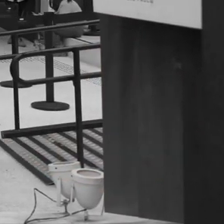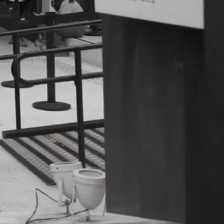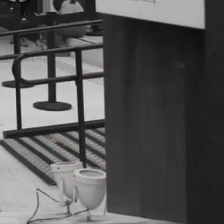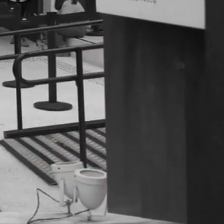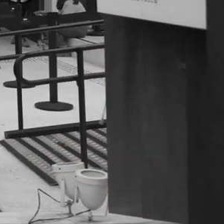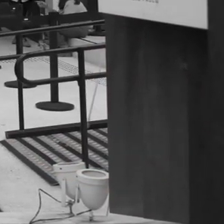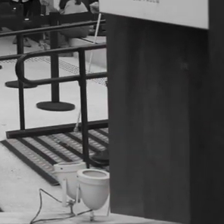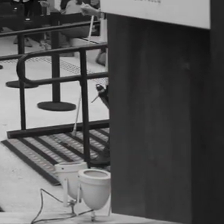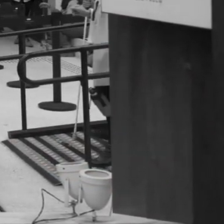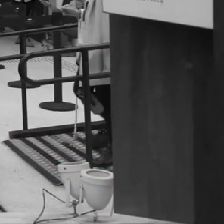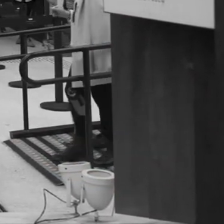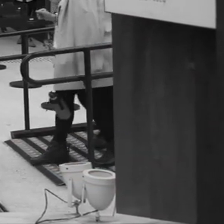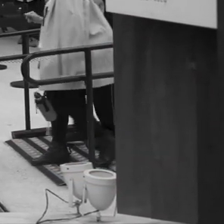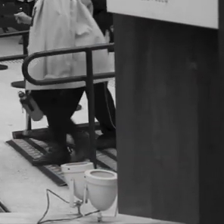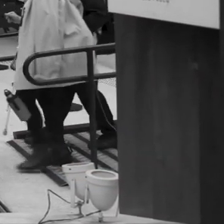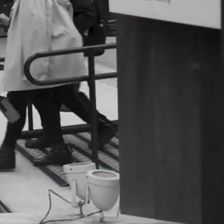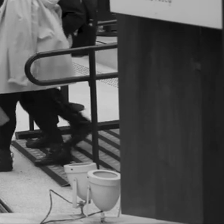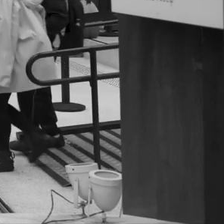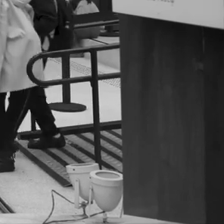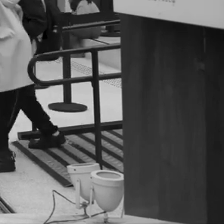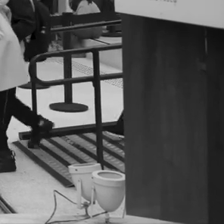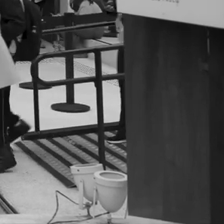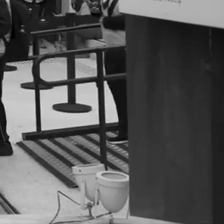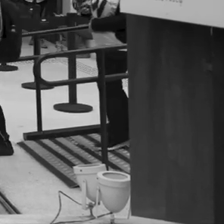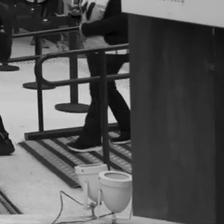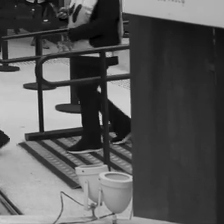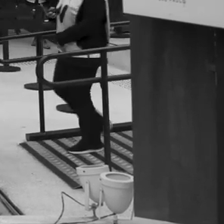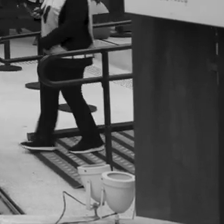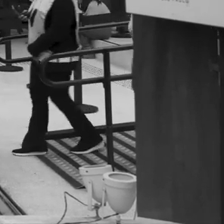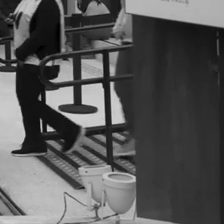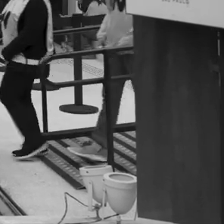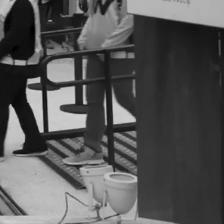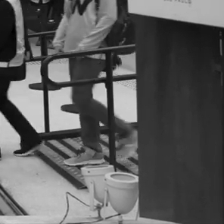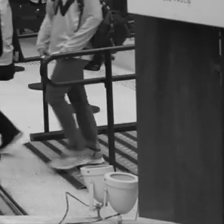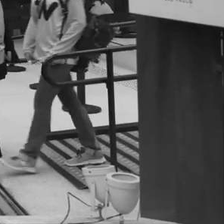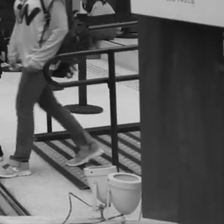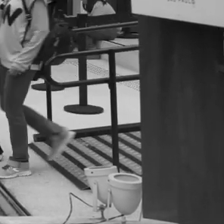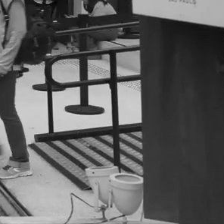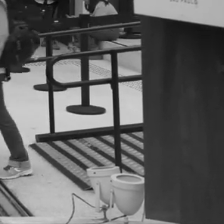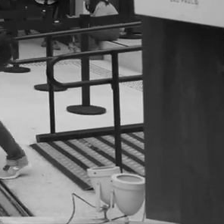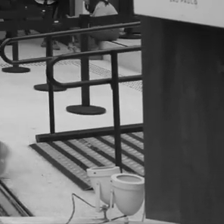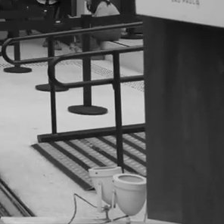[Participants crossing Avenida Paulista near Japan House]